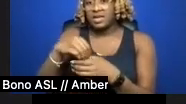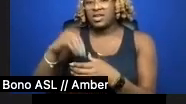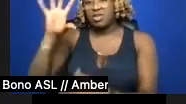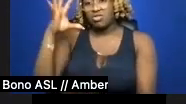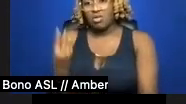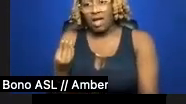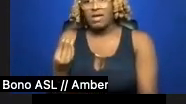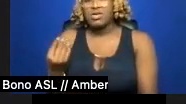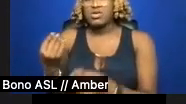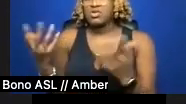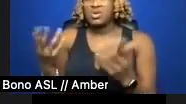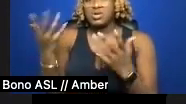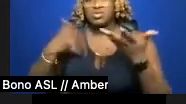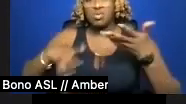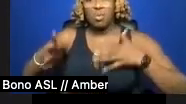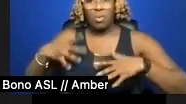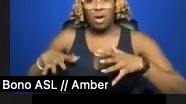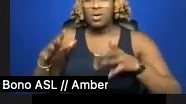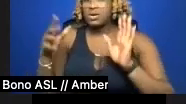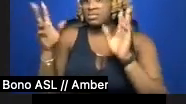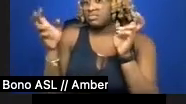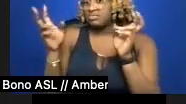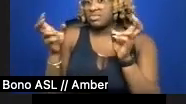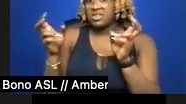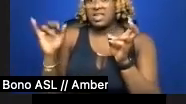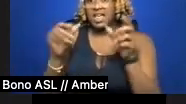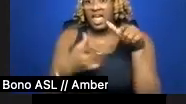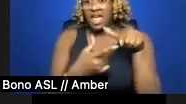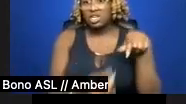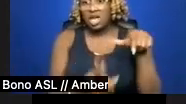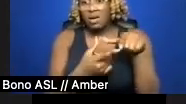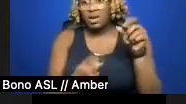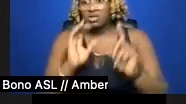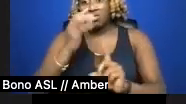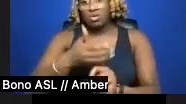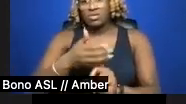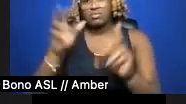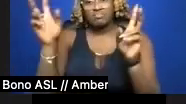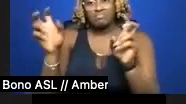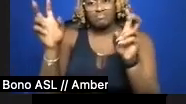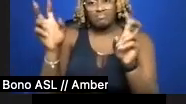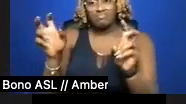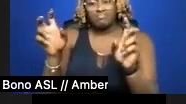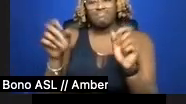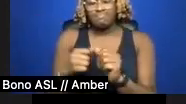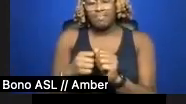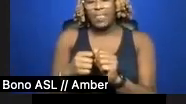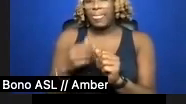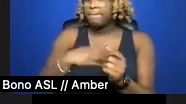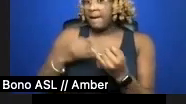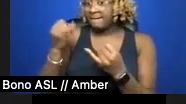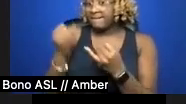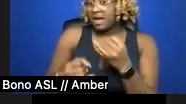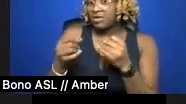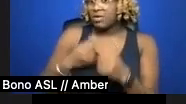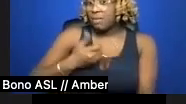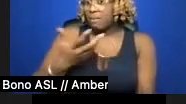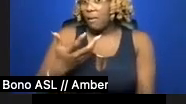is supposed to be Japanese costumes, allegedly. My final poem for you all is called About Face.